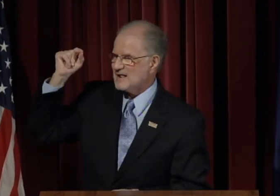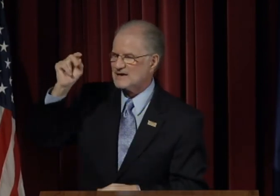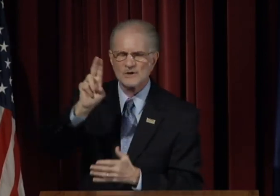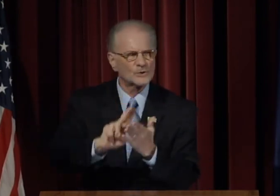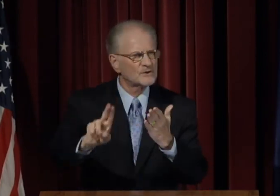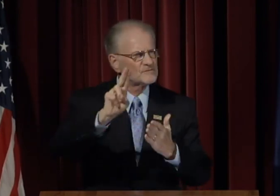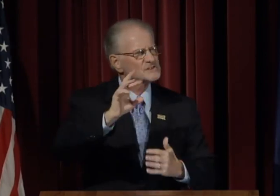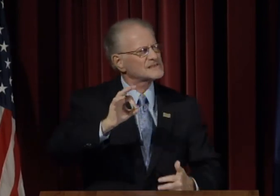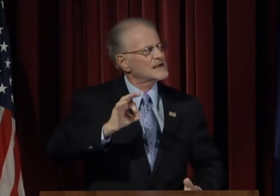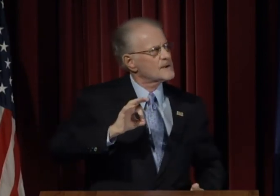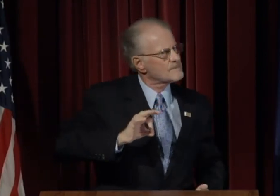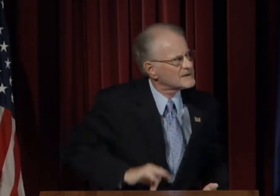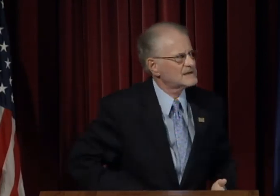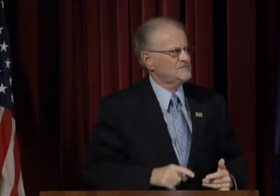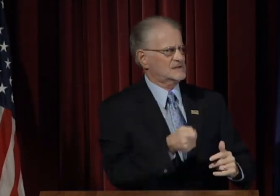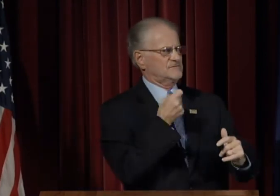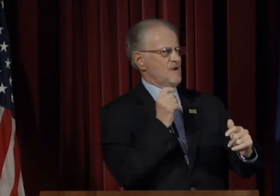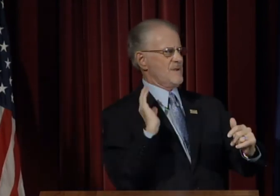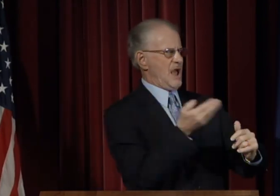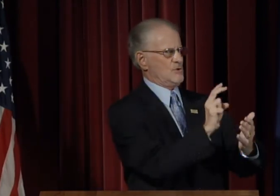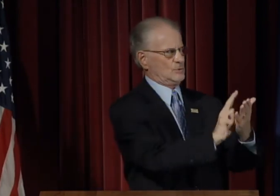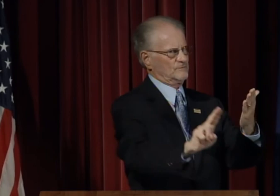benefits from our environment.